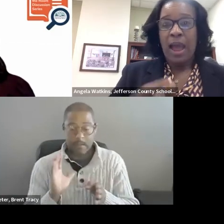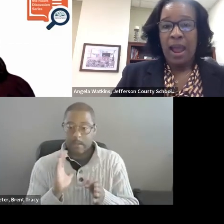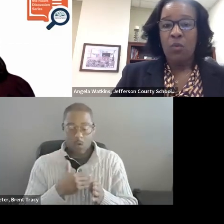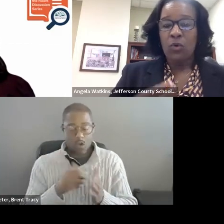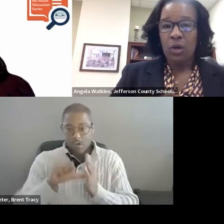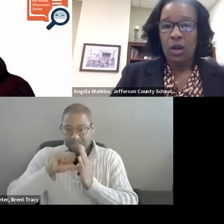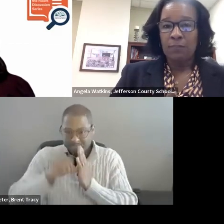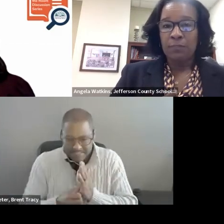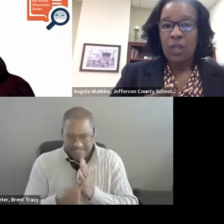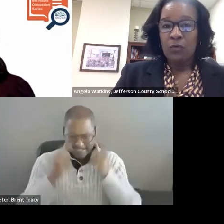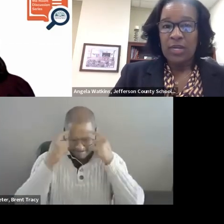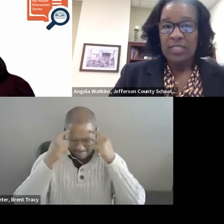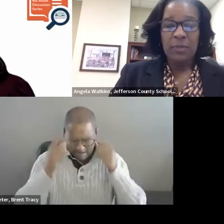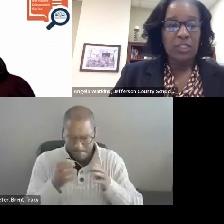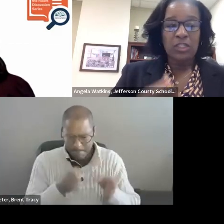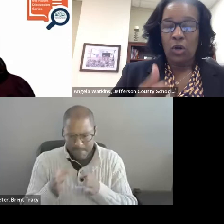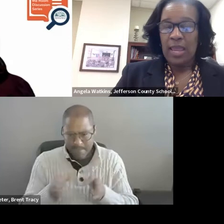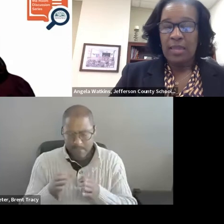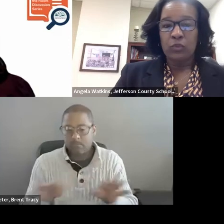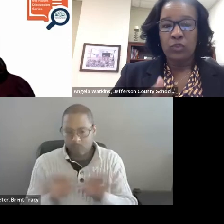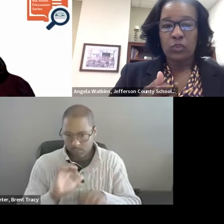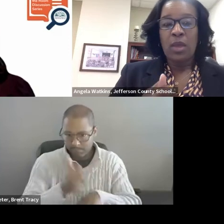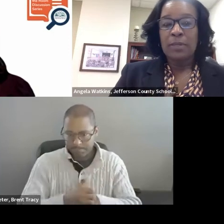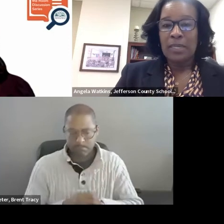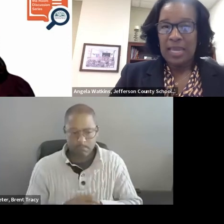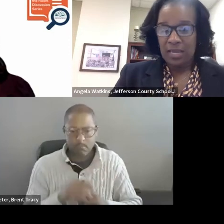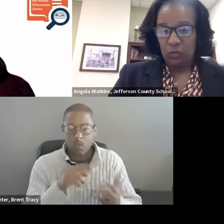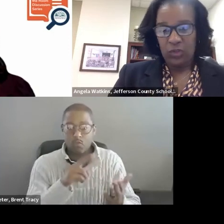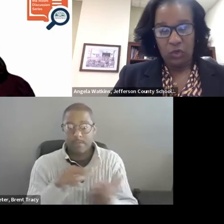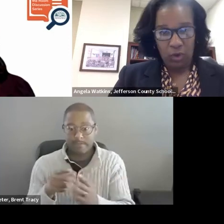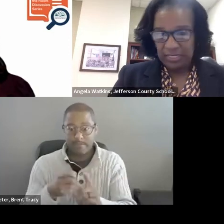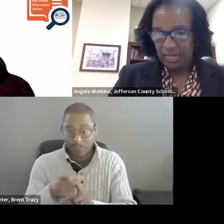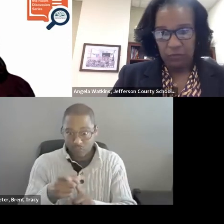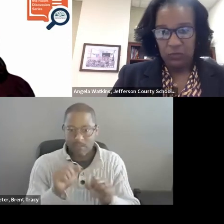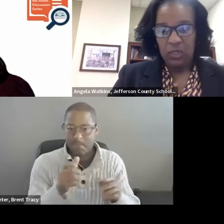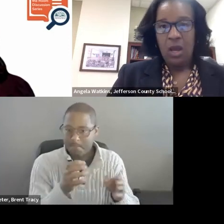Our reading specialists are able to plan with grade levels.